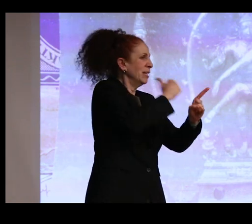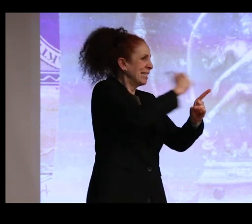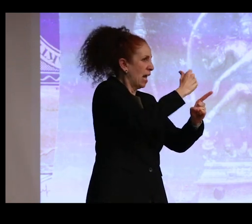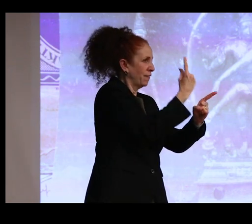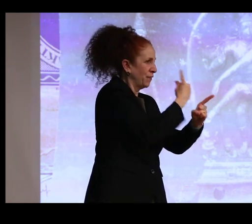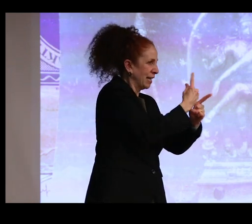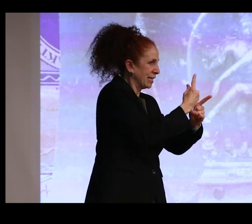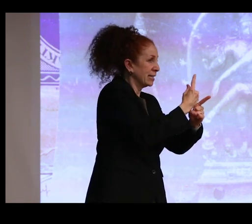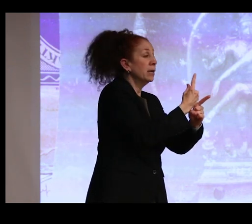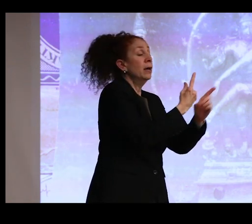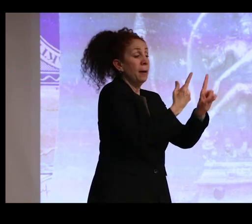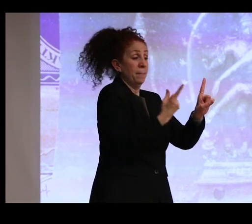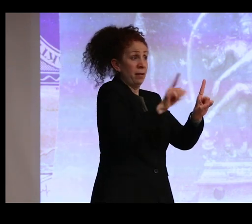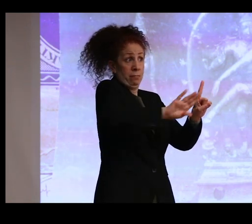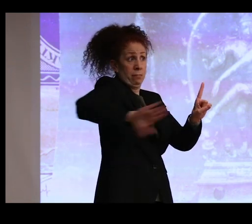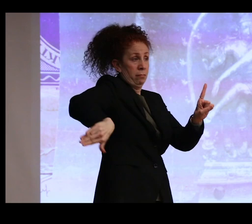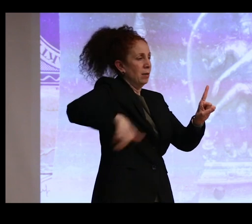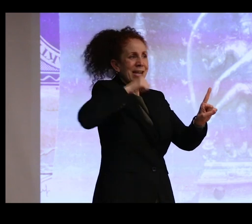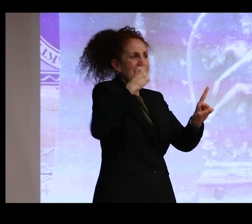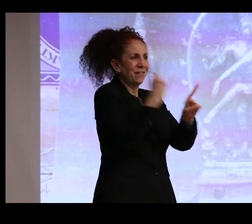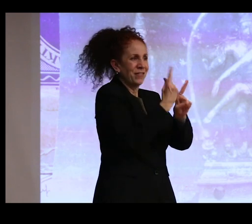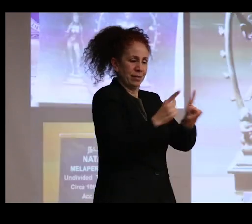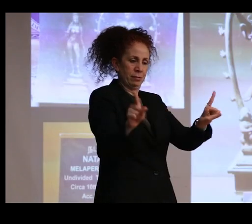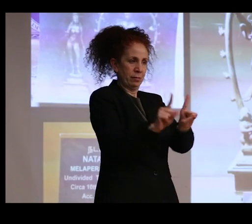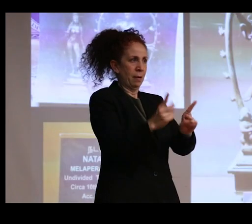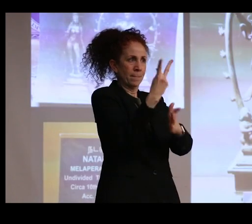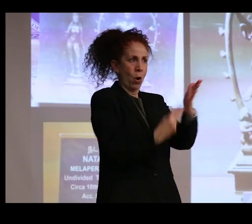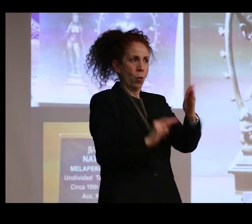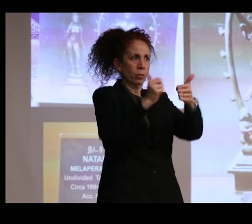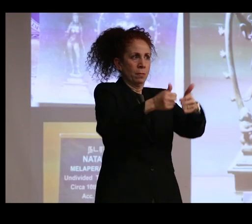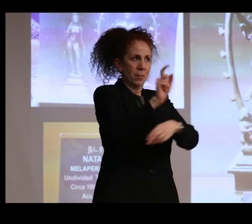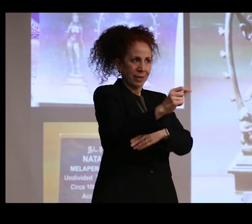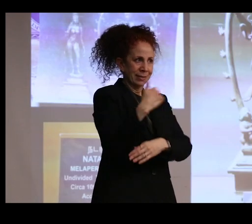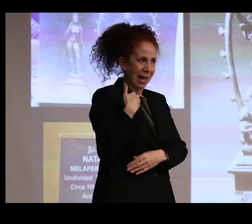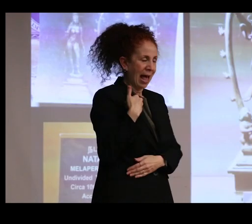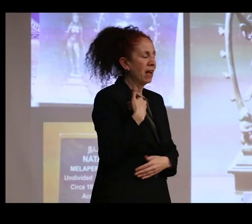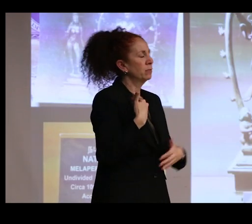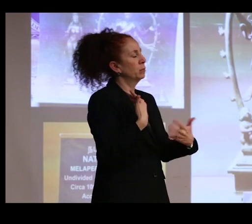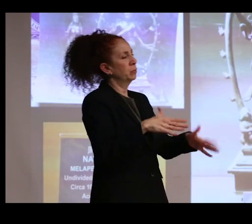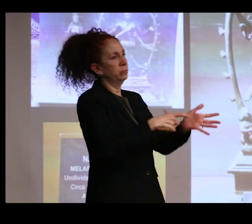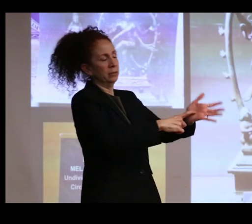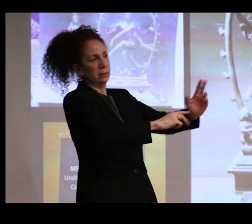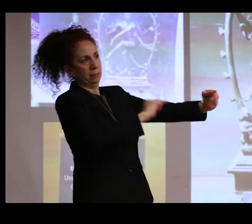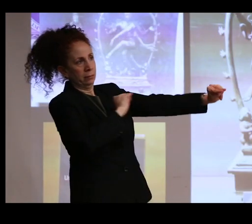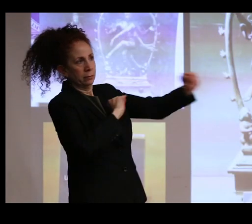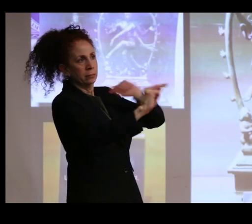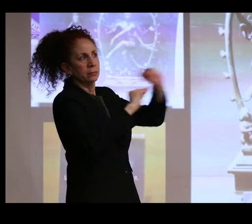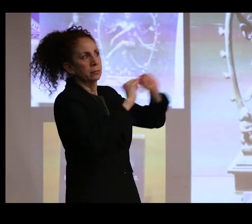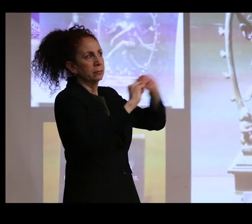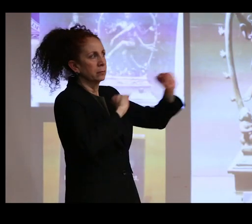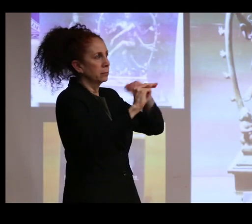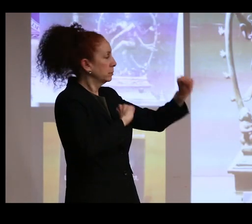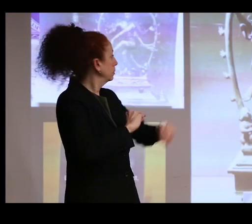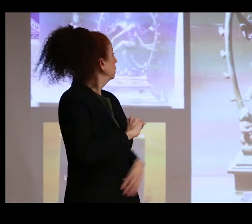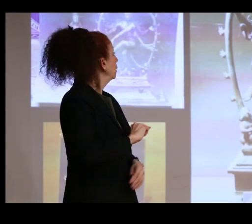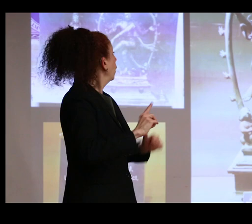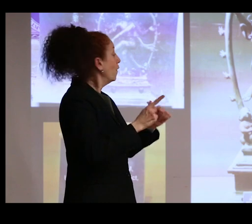a sort of two for one argument. Now, this case has extensive negotiations with the bronzes first being awarded back to the village